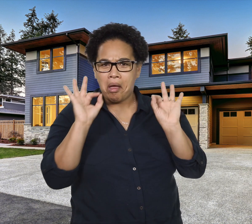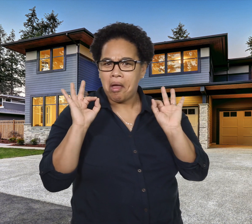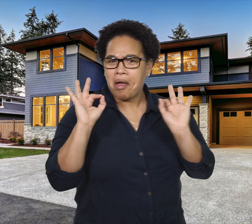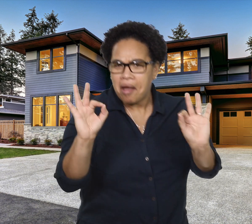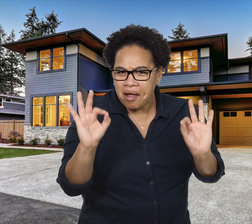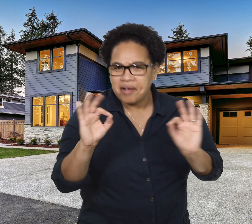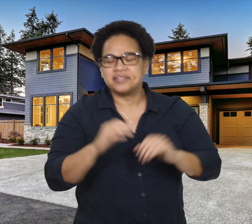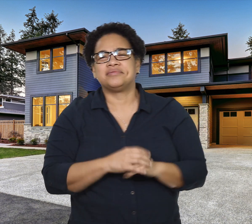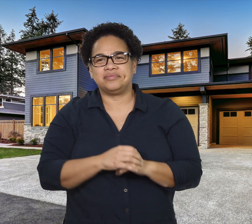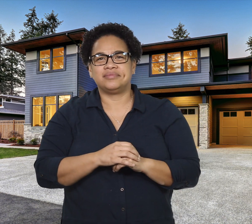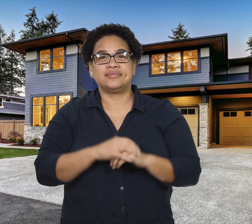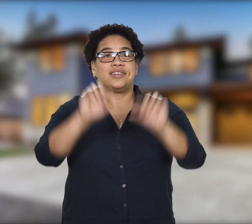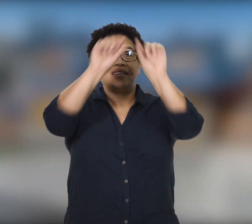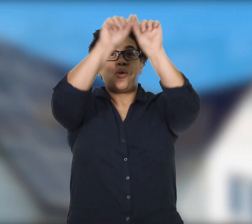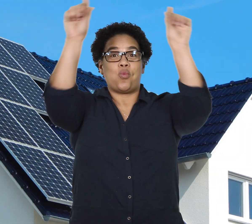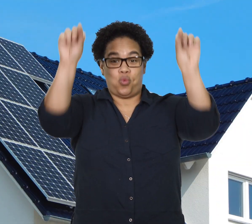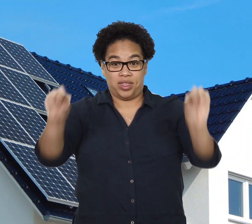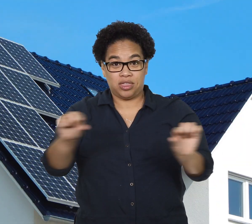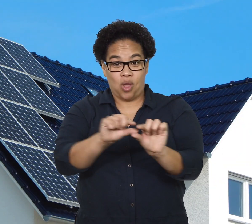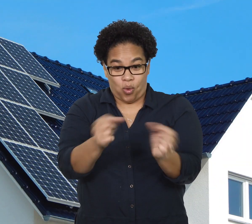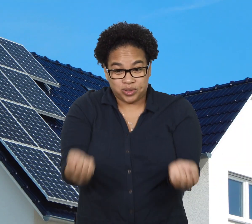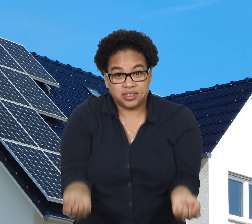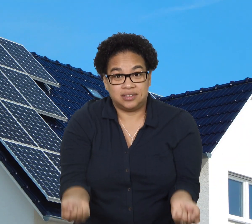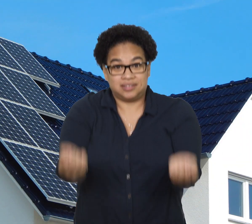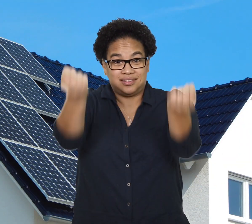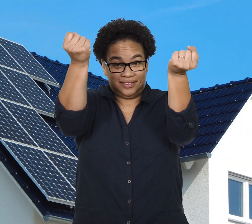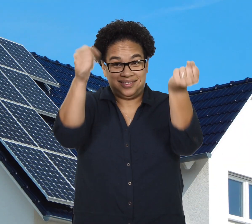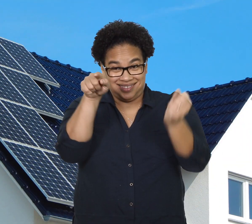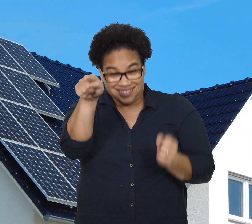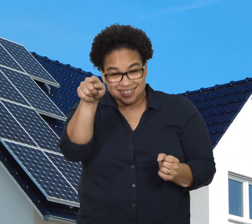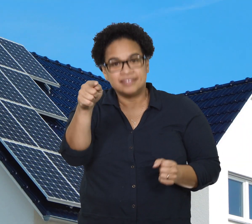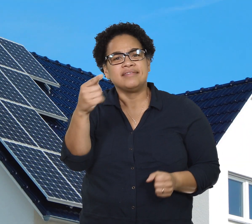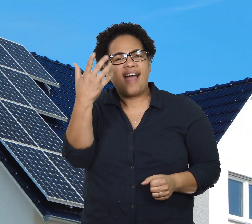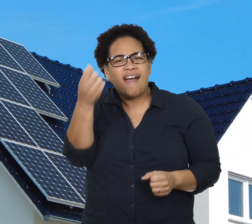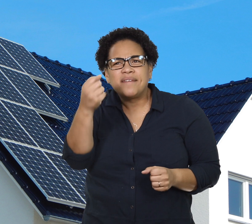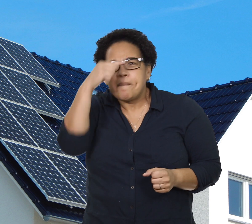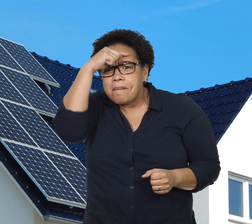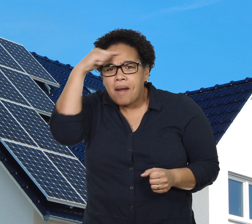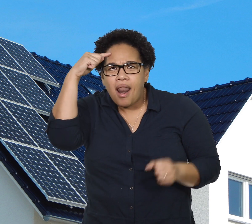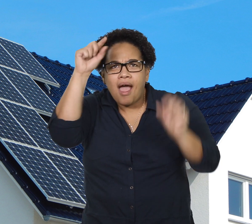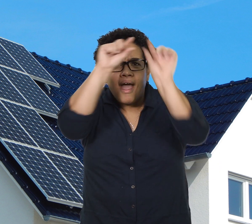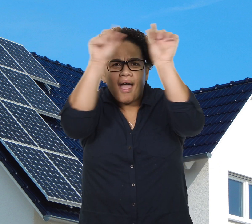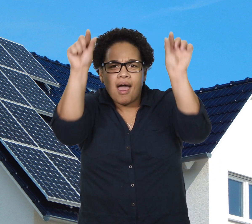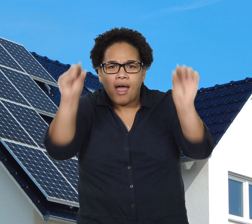with black windows frames